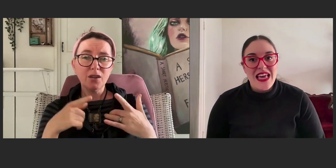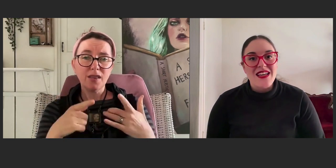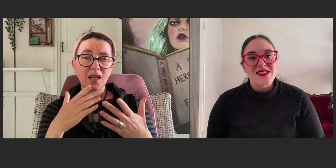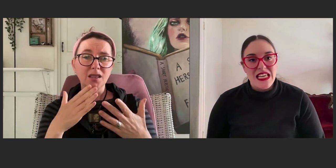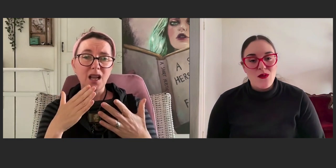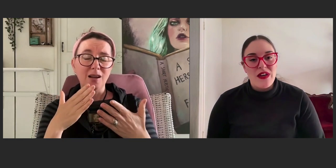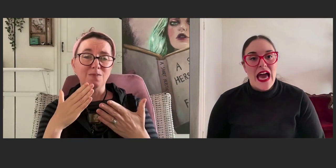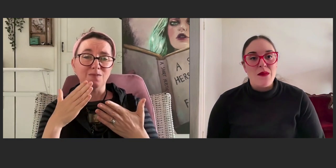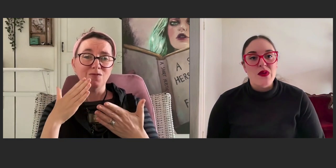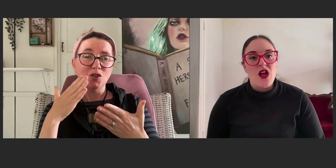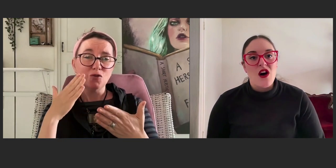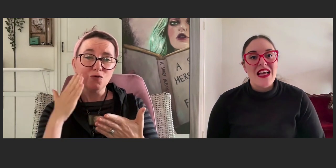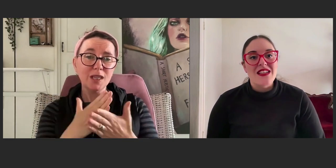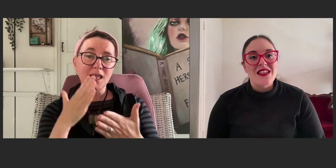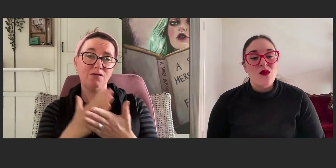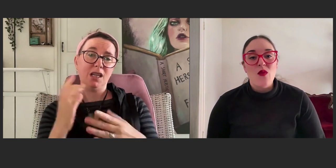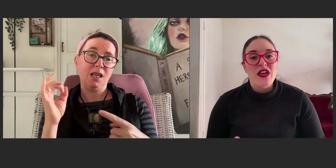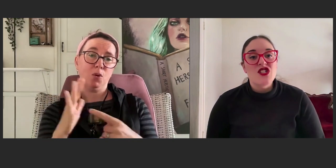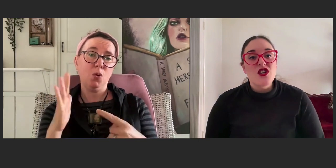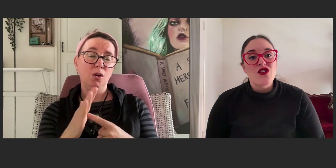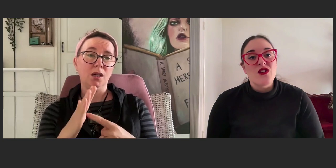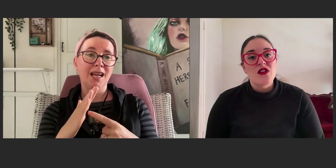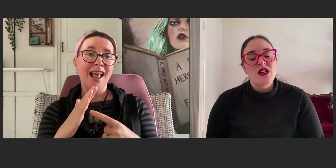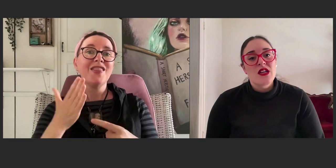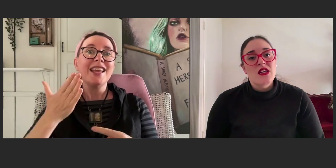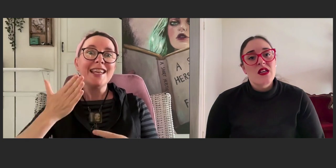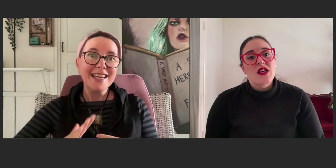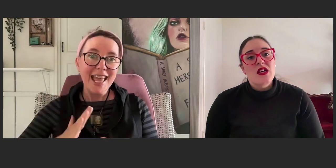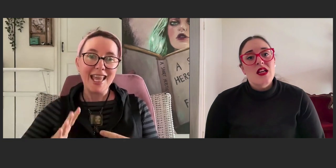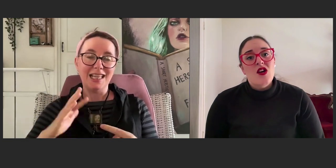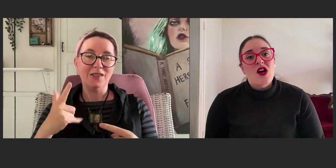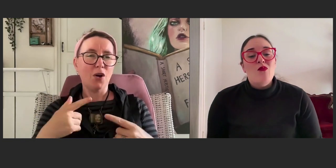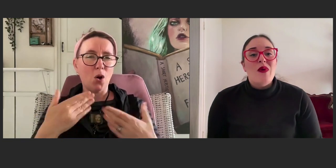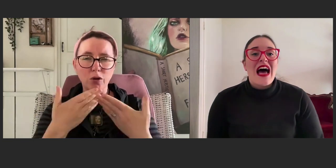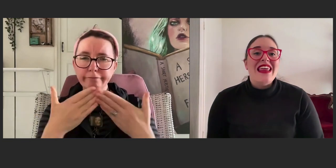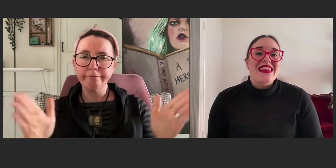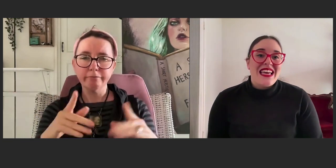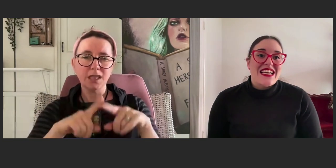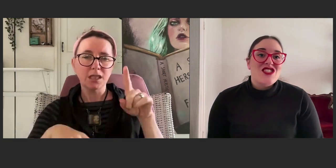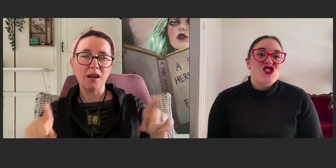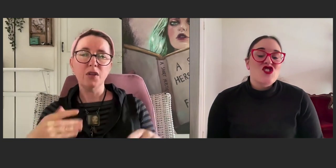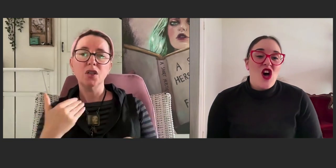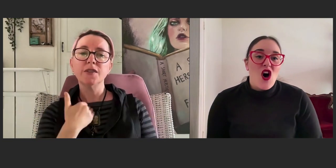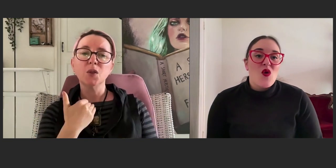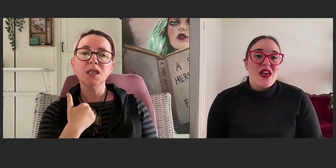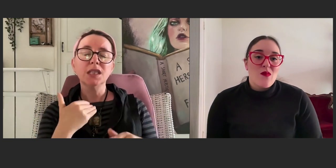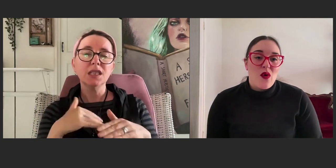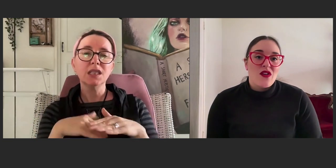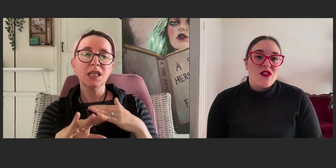they can see what we're capable of and see what we can do. But I think it's so important